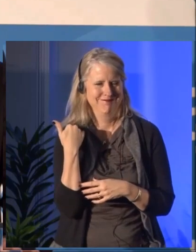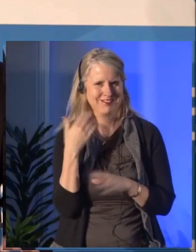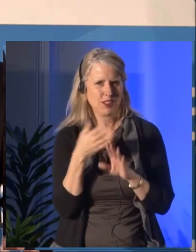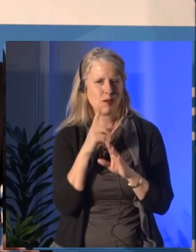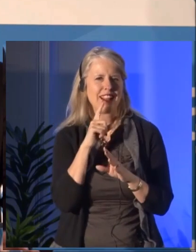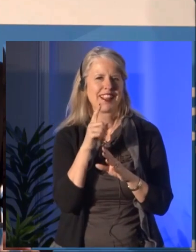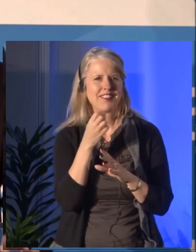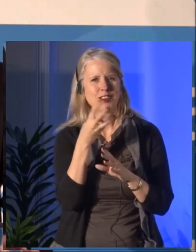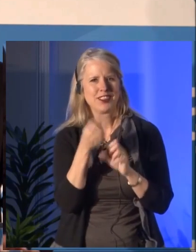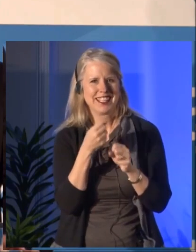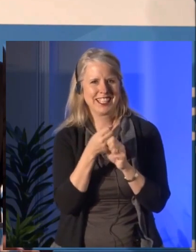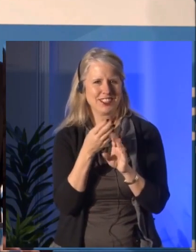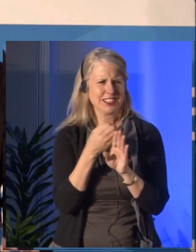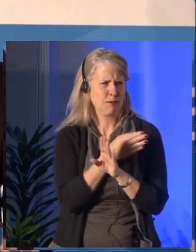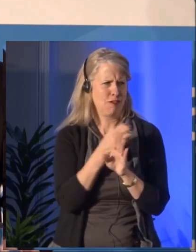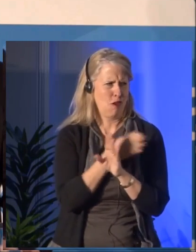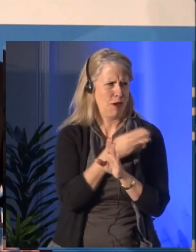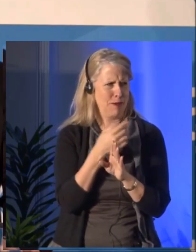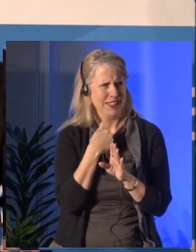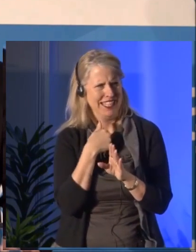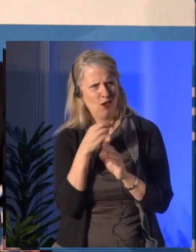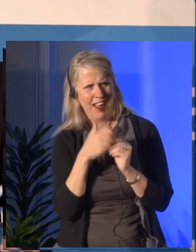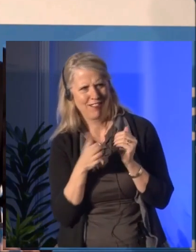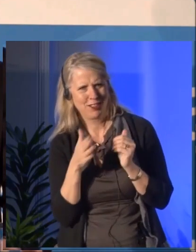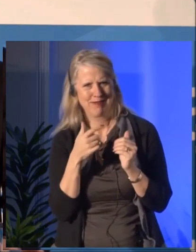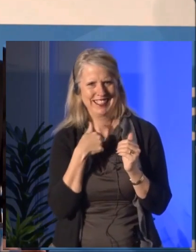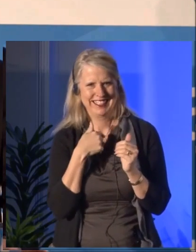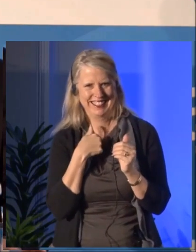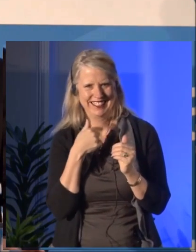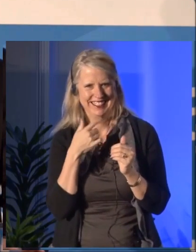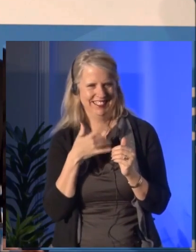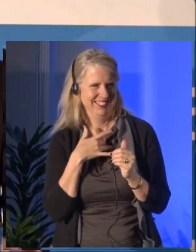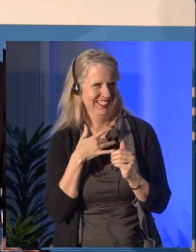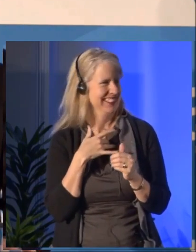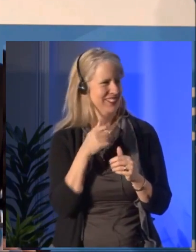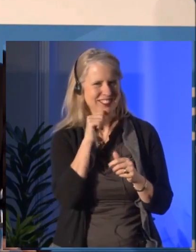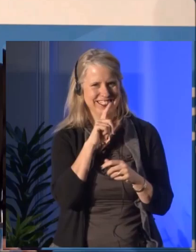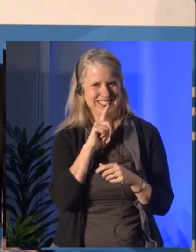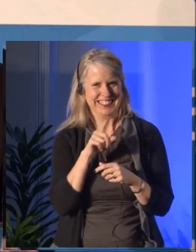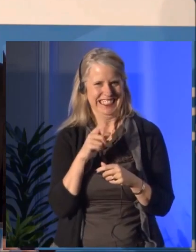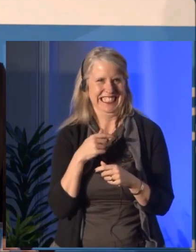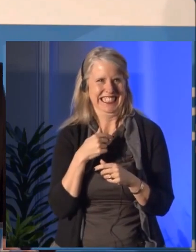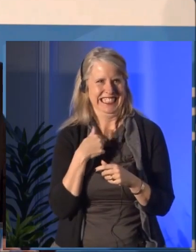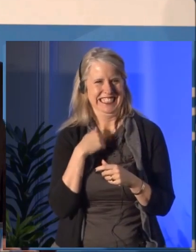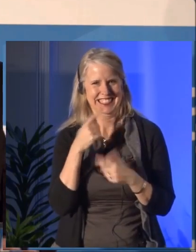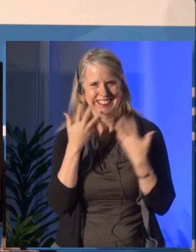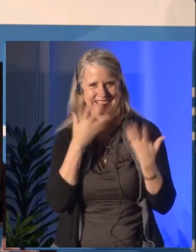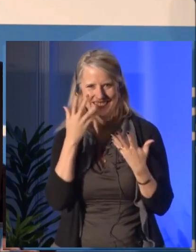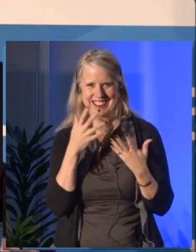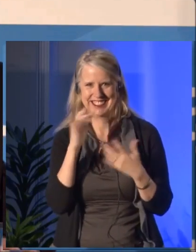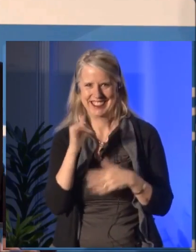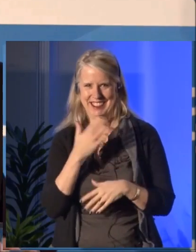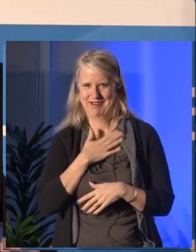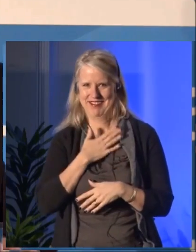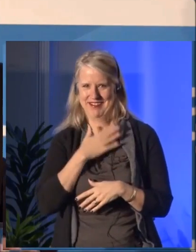in those days and they were concentrated in a very, very few urban centres, mostly Montreal.